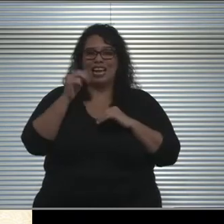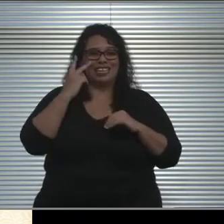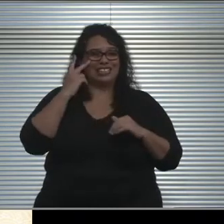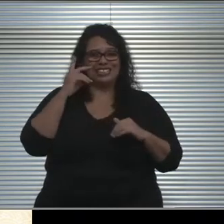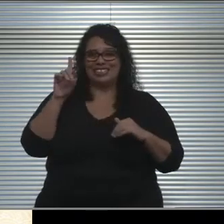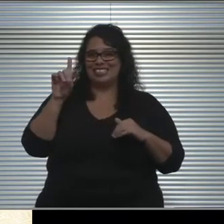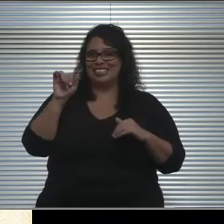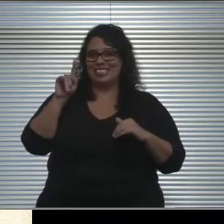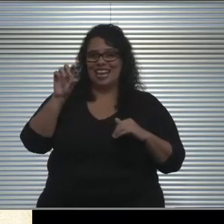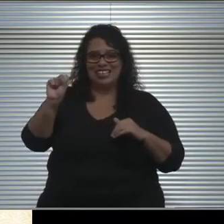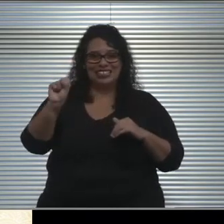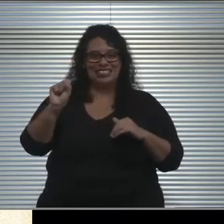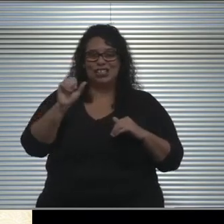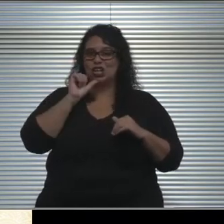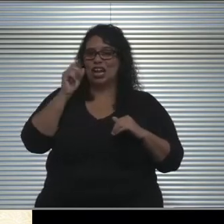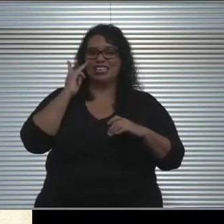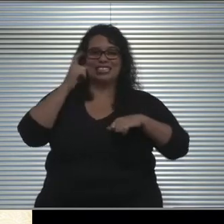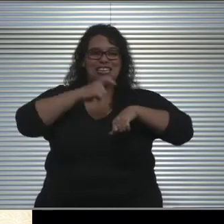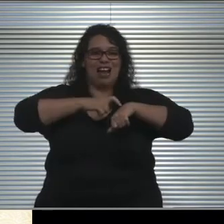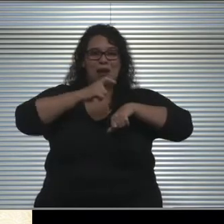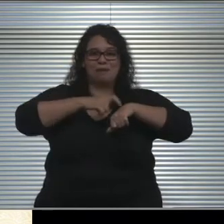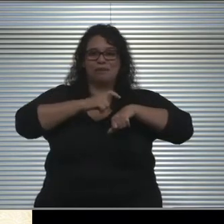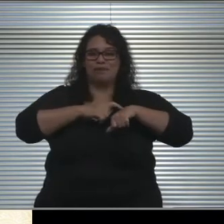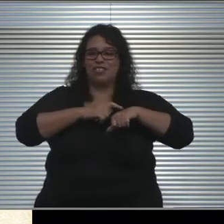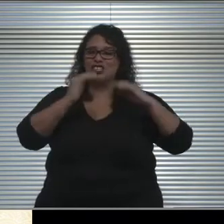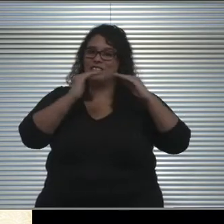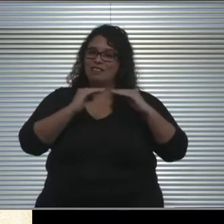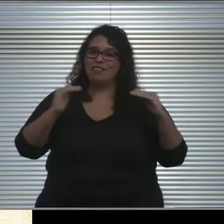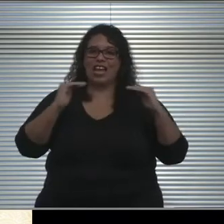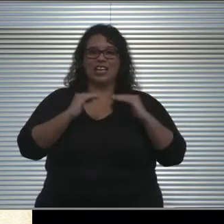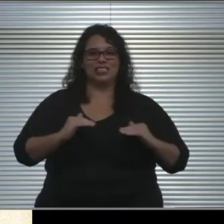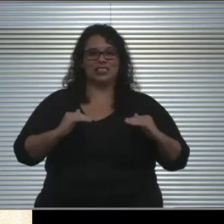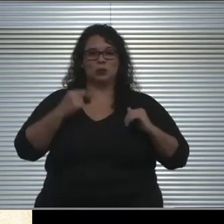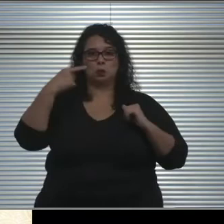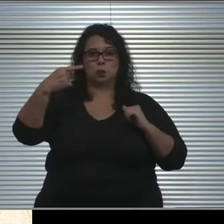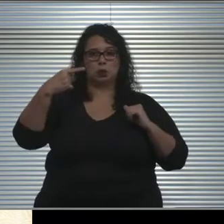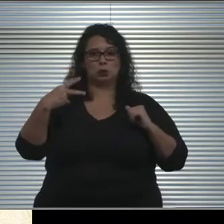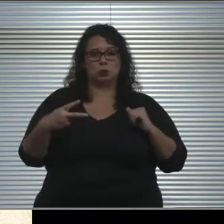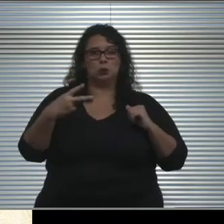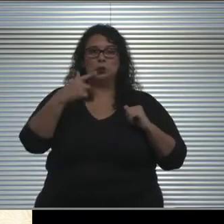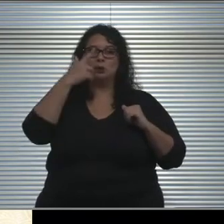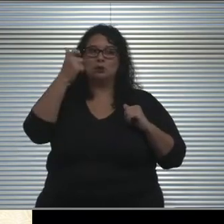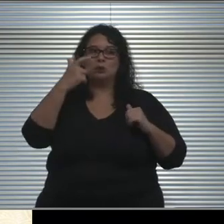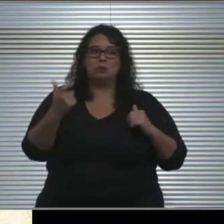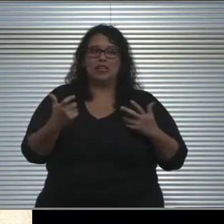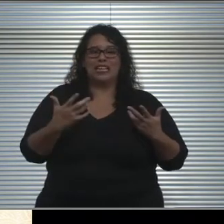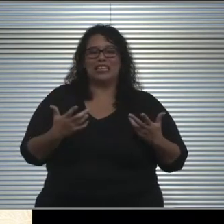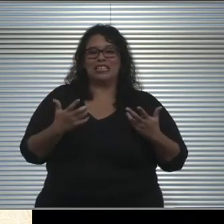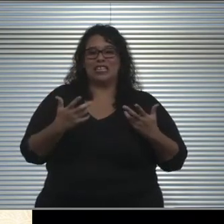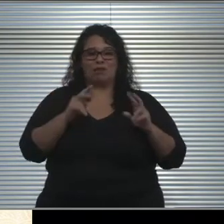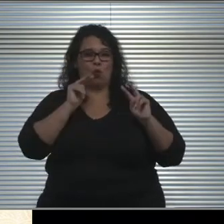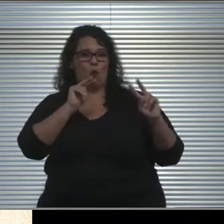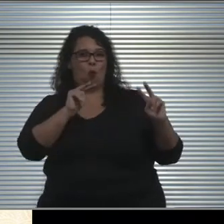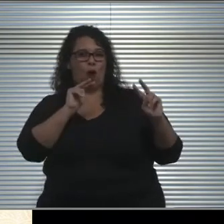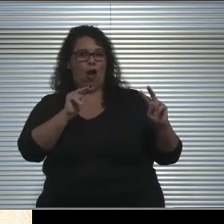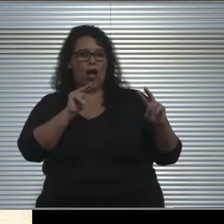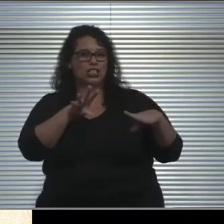you're not gonna see timelines, you're just gonna see just phases, because we have to also watch and consult and again have conversations